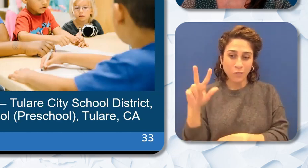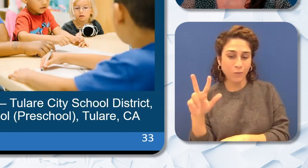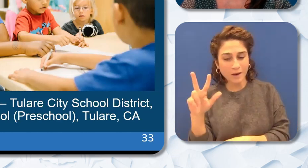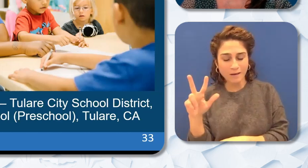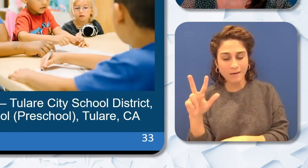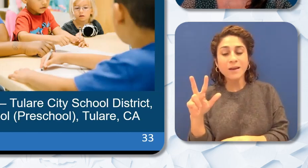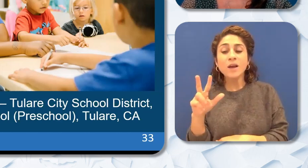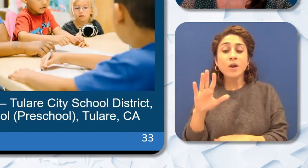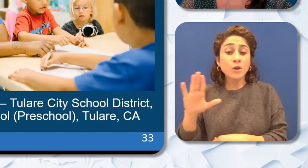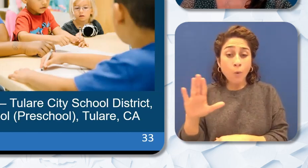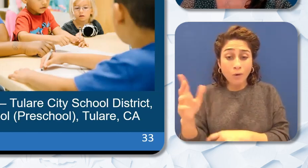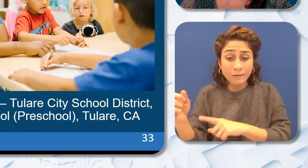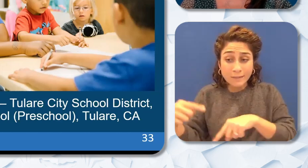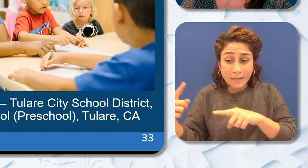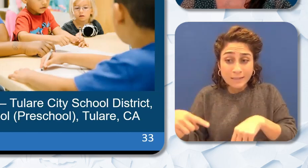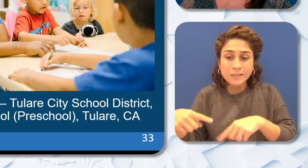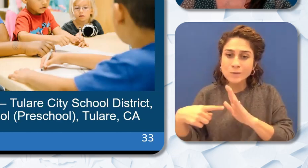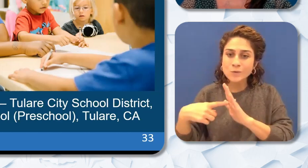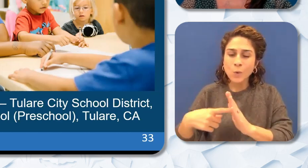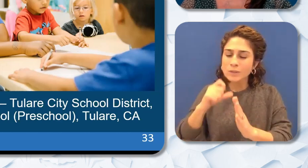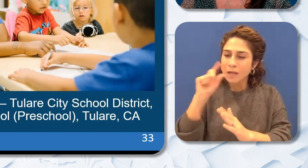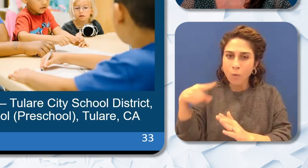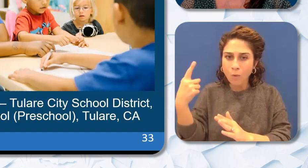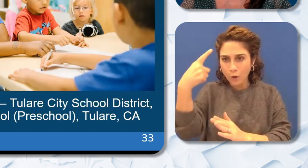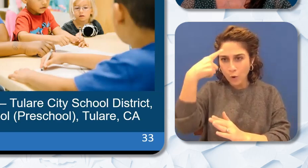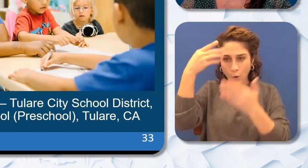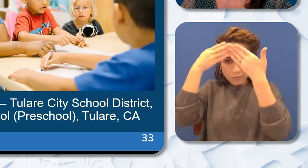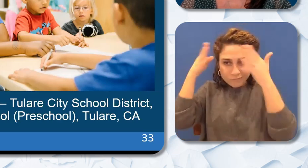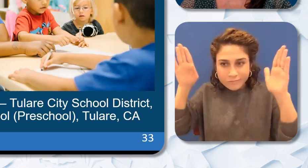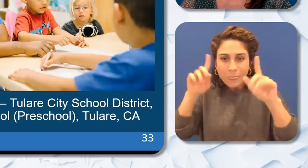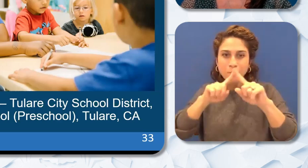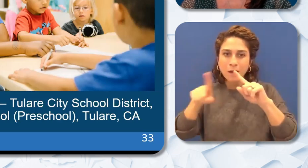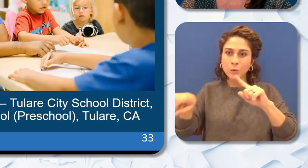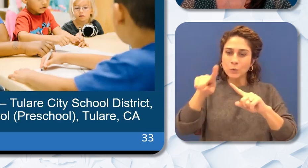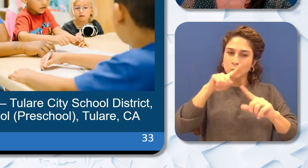a growth mindset but a dedication to learning more authentic ways to center